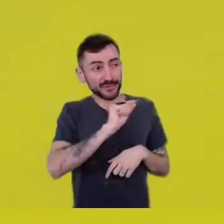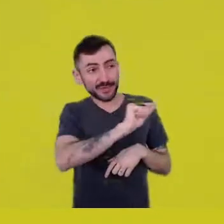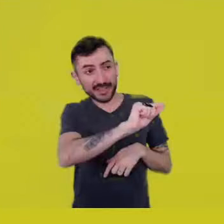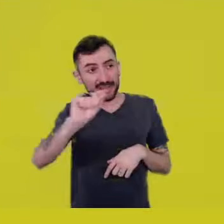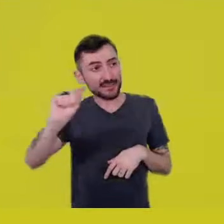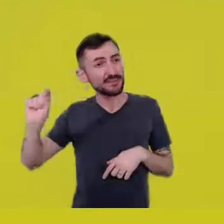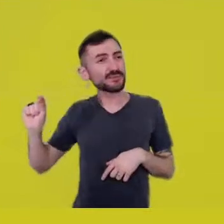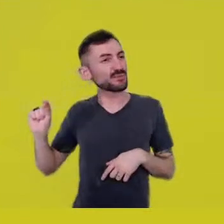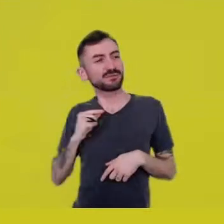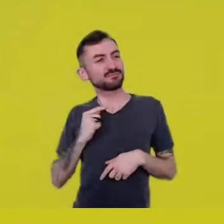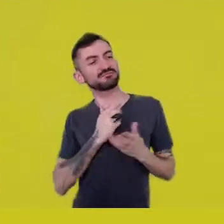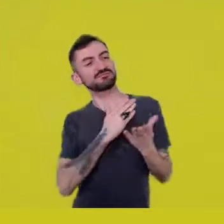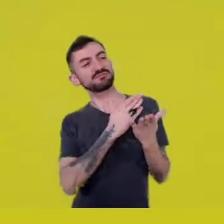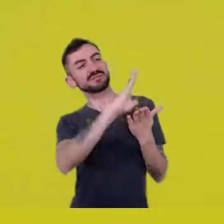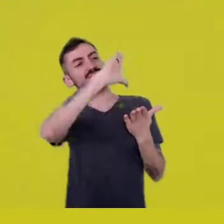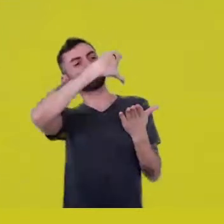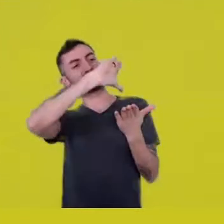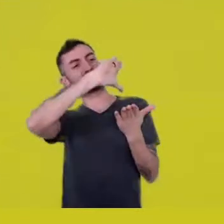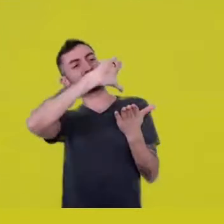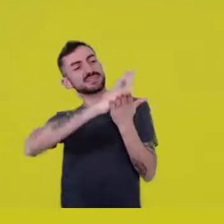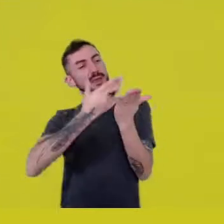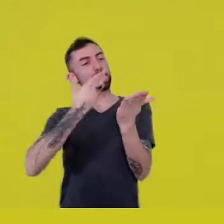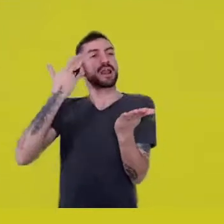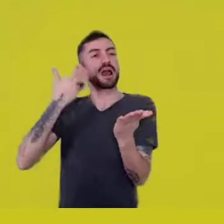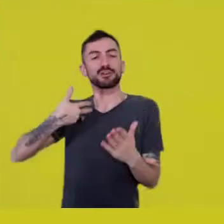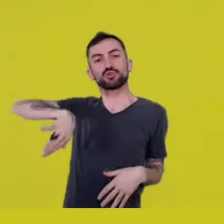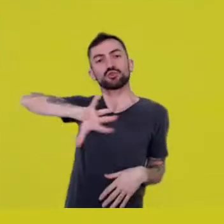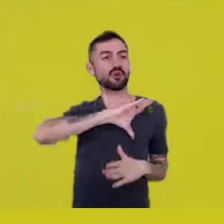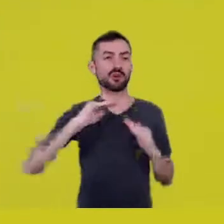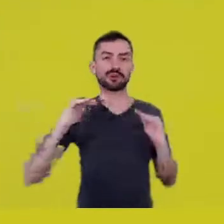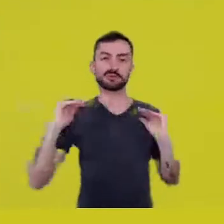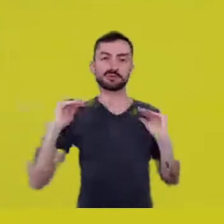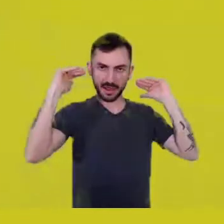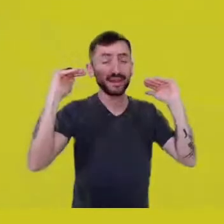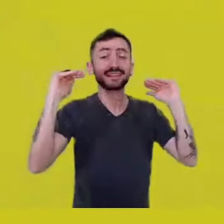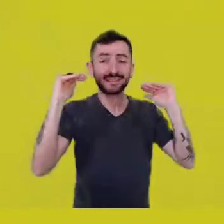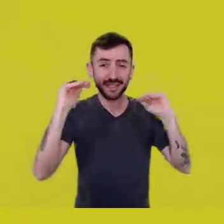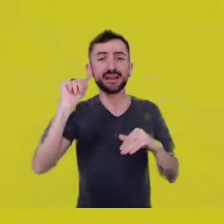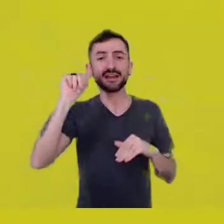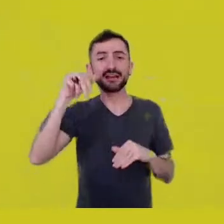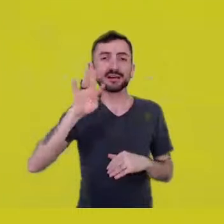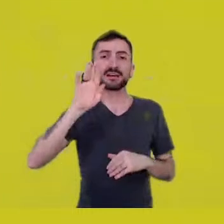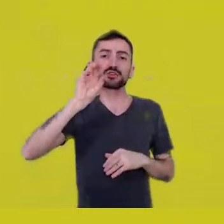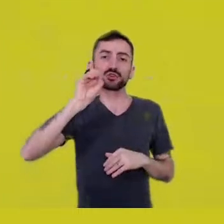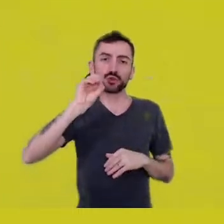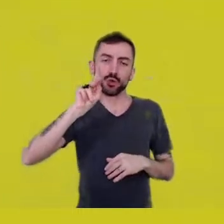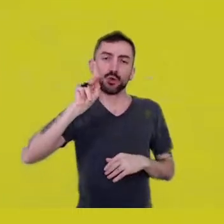which instructs us to a certain discipline